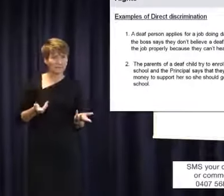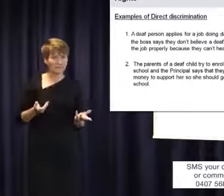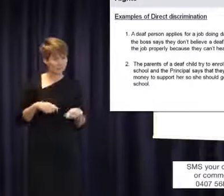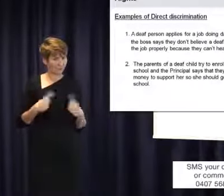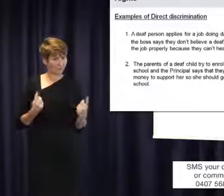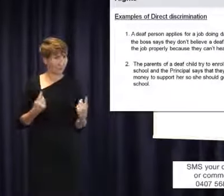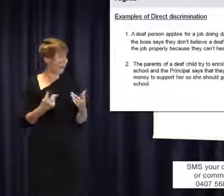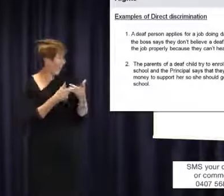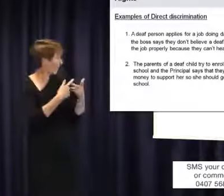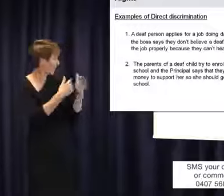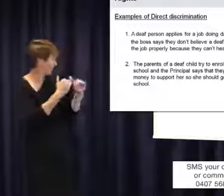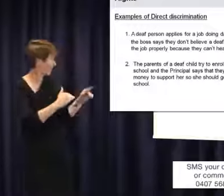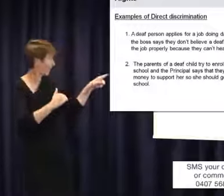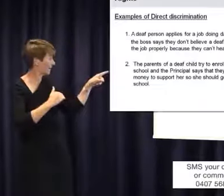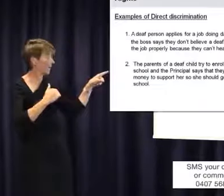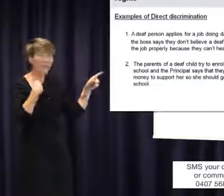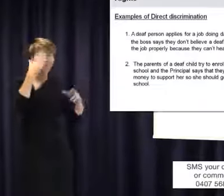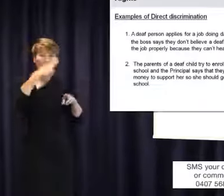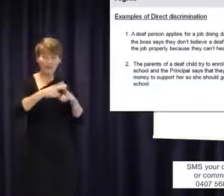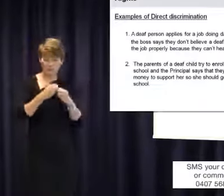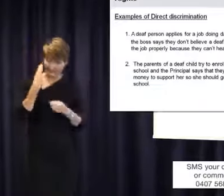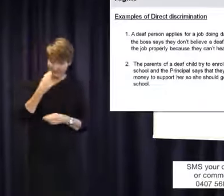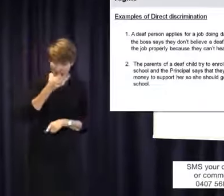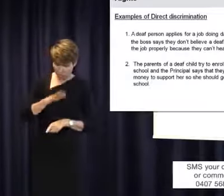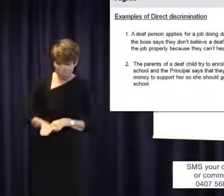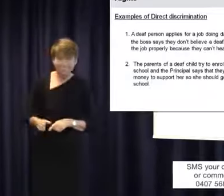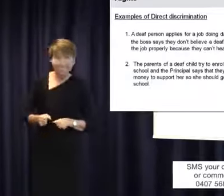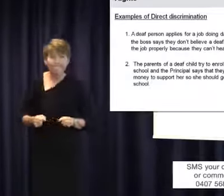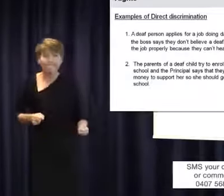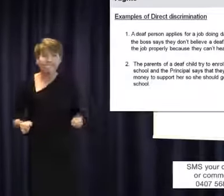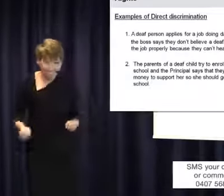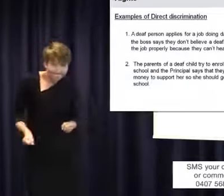try to enrol her in the local school and the principal says they don't have the money to